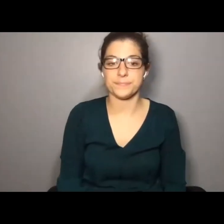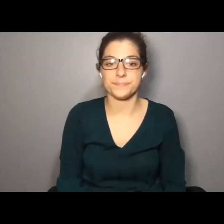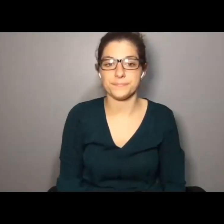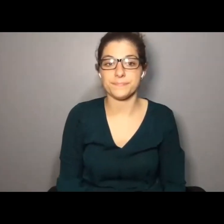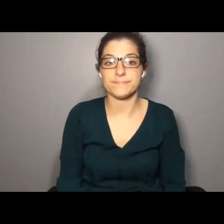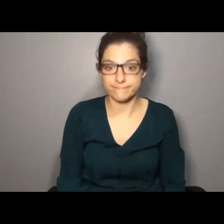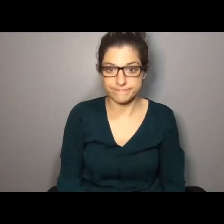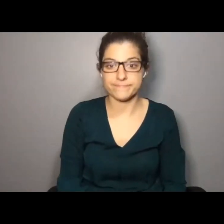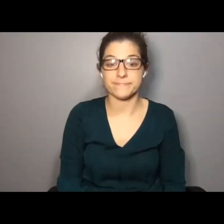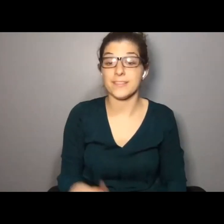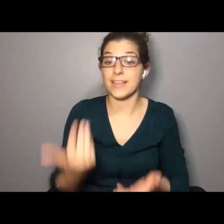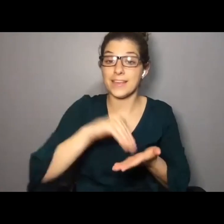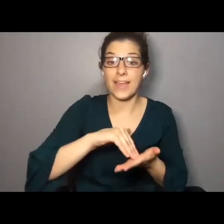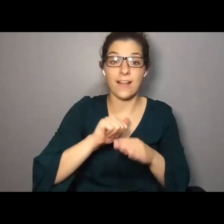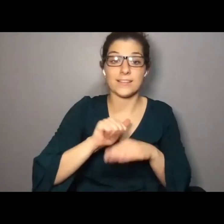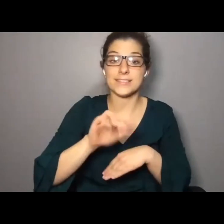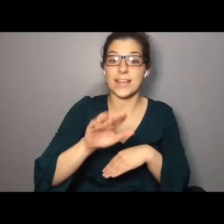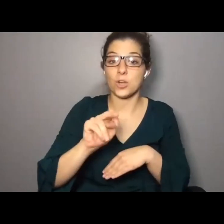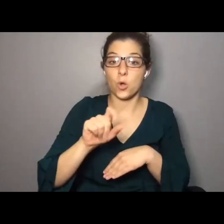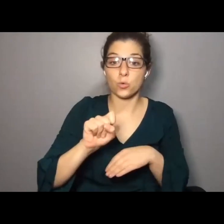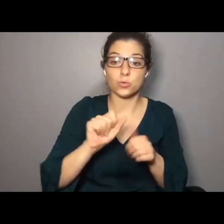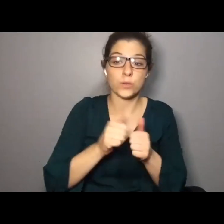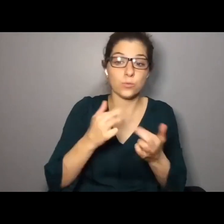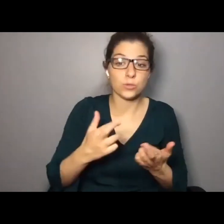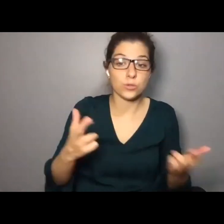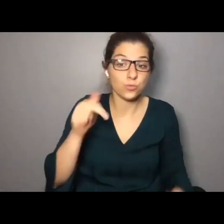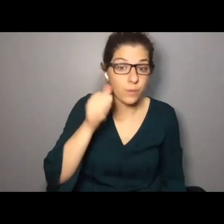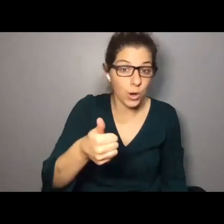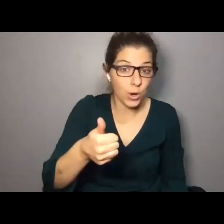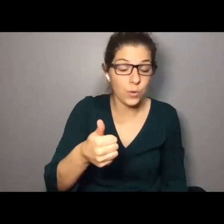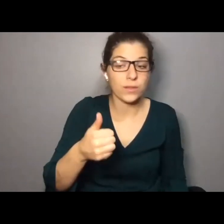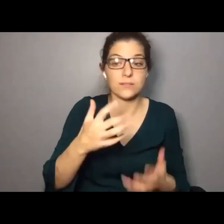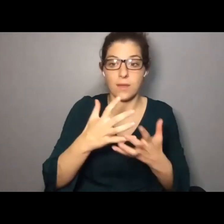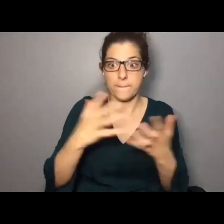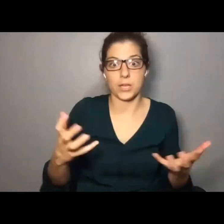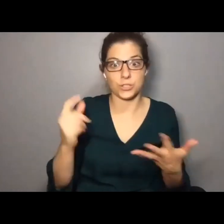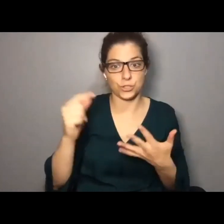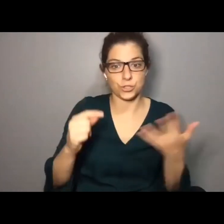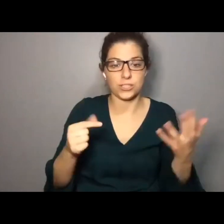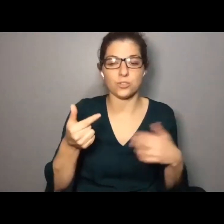we can better address your needs on these calls. Again, I'll send the notes with resources tomorrow. There's a whole bunch of them